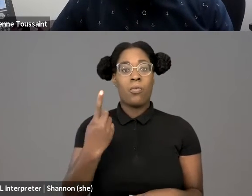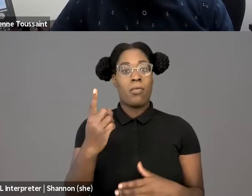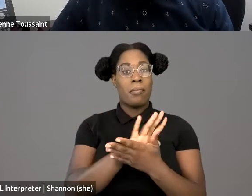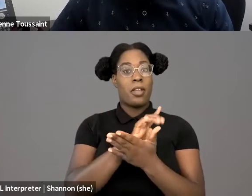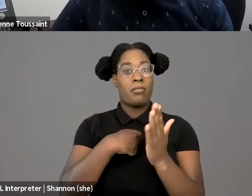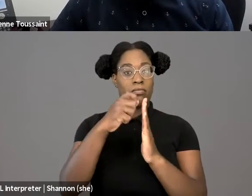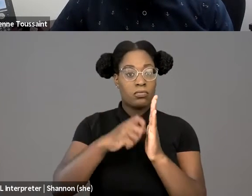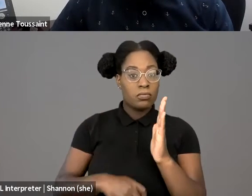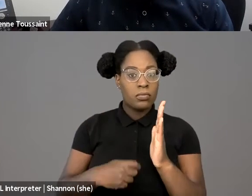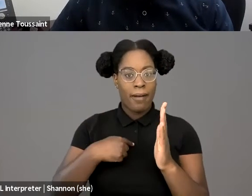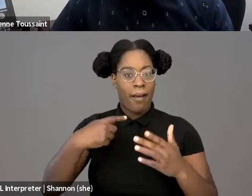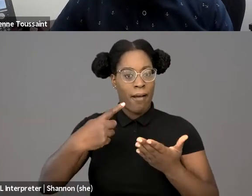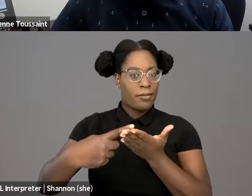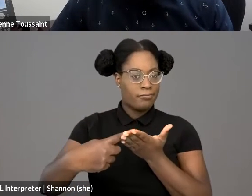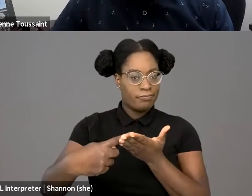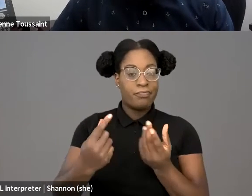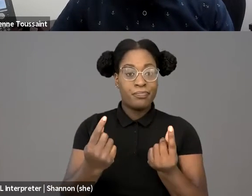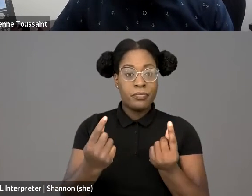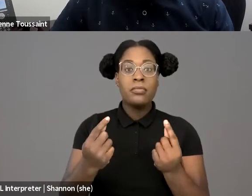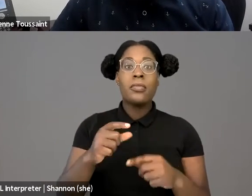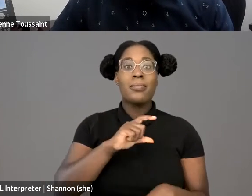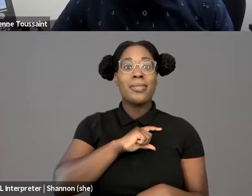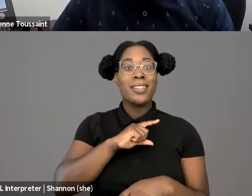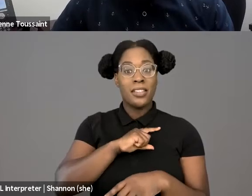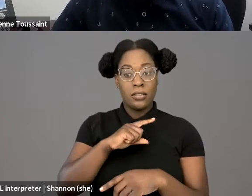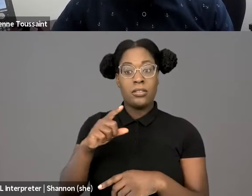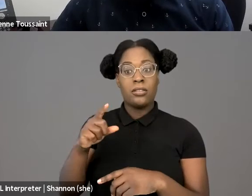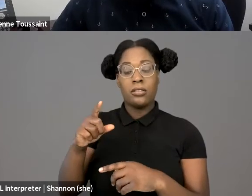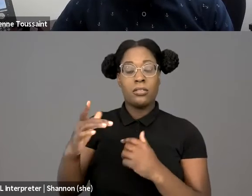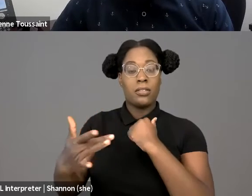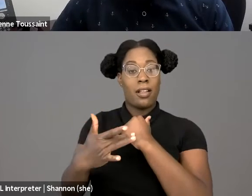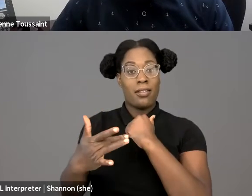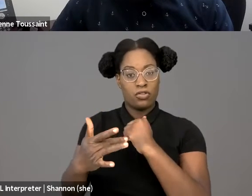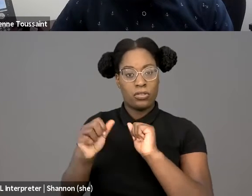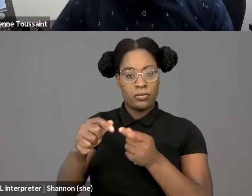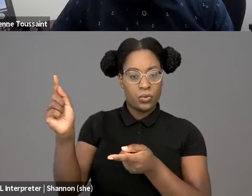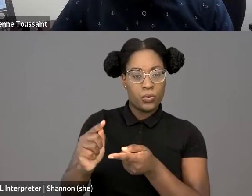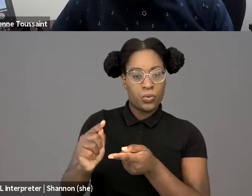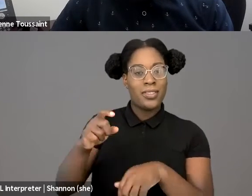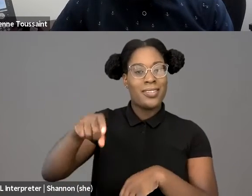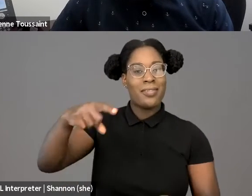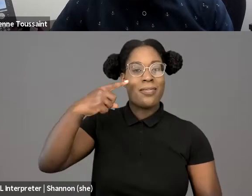to reduce the use and need for excessive force. So scanners, for example,